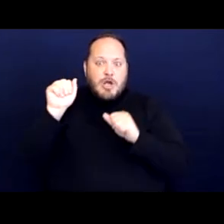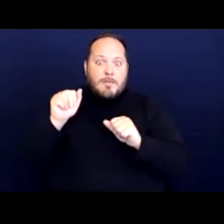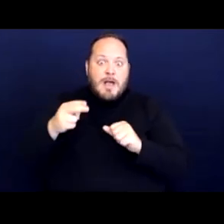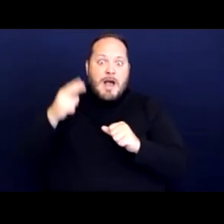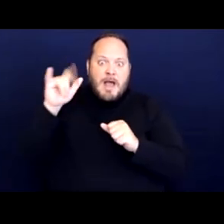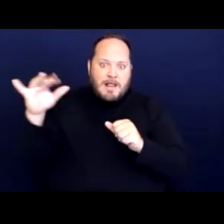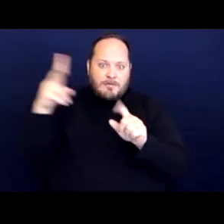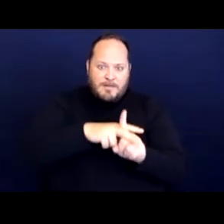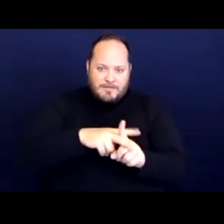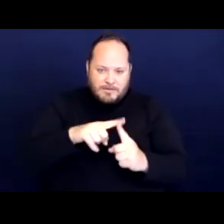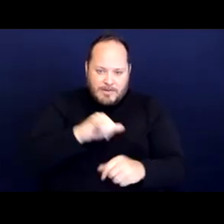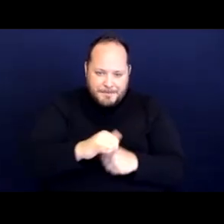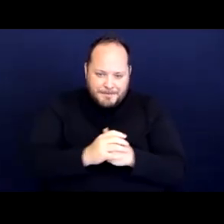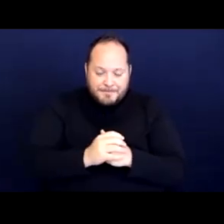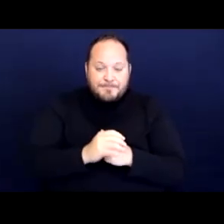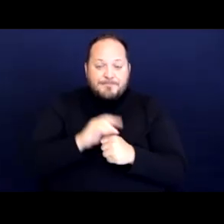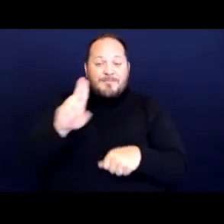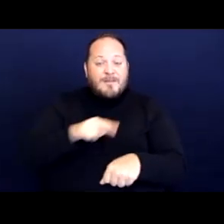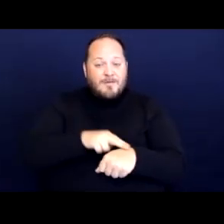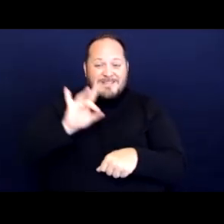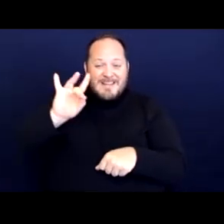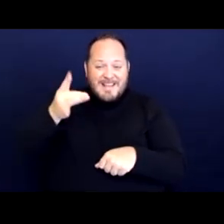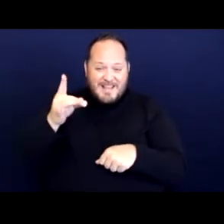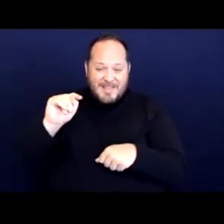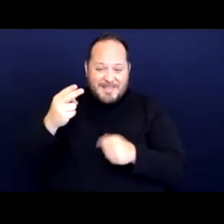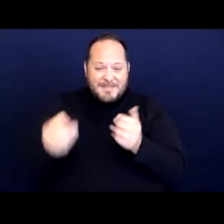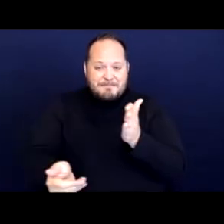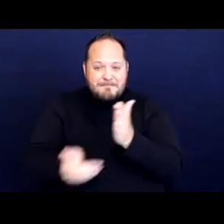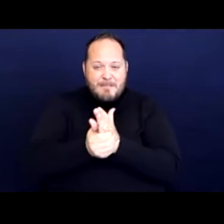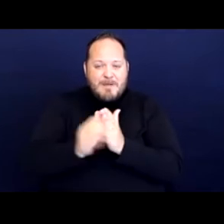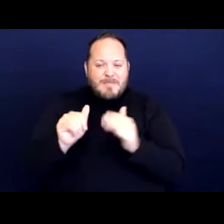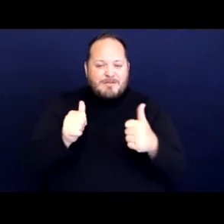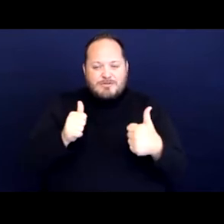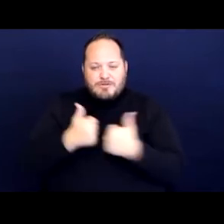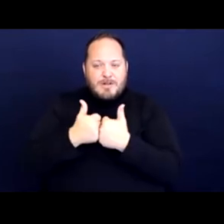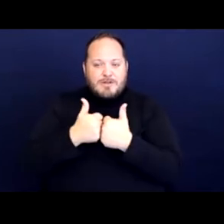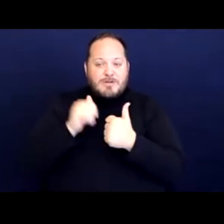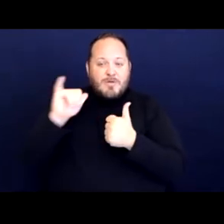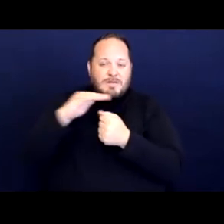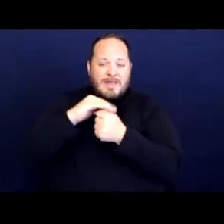And then of course the eighth amendment challenges to anti-camping ordinances and enforcement